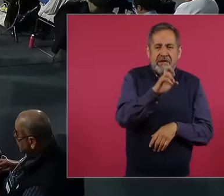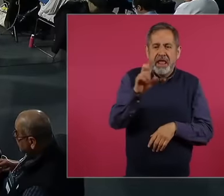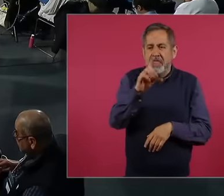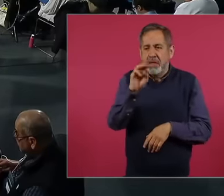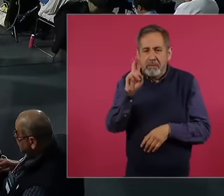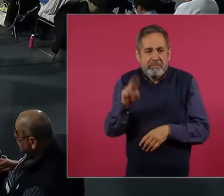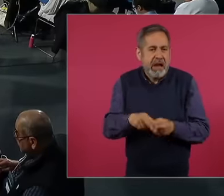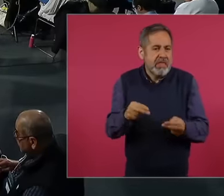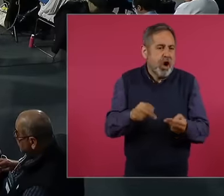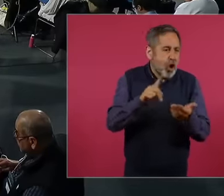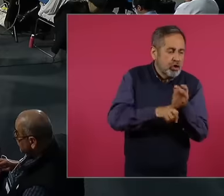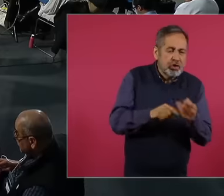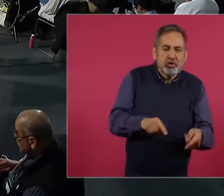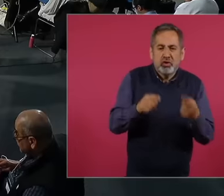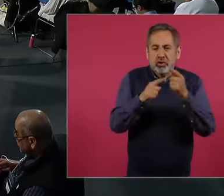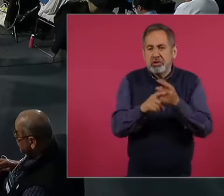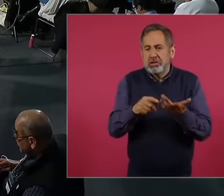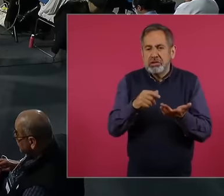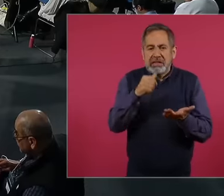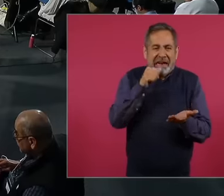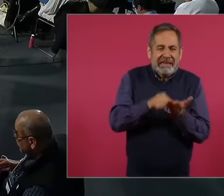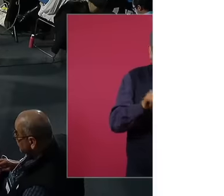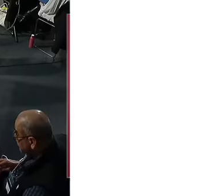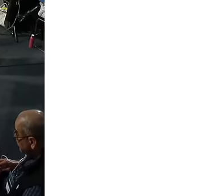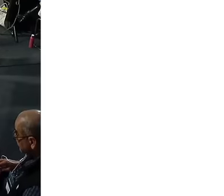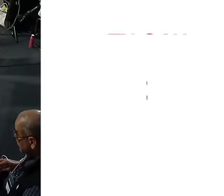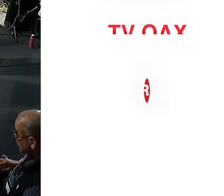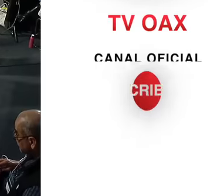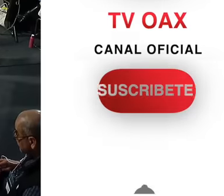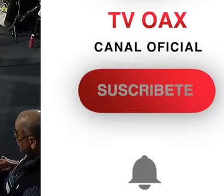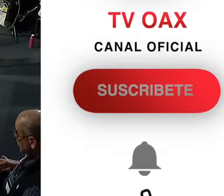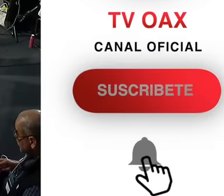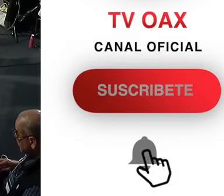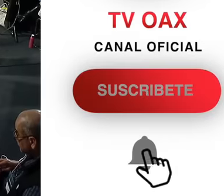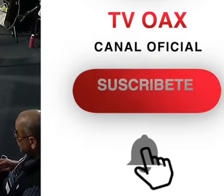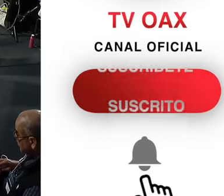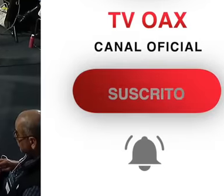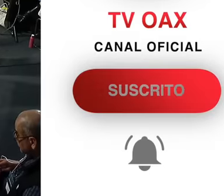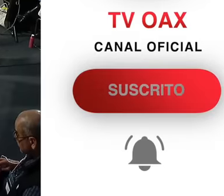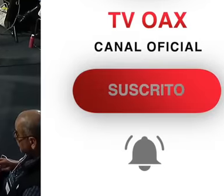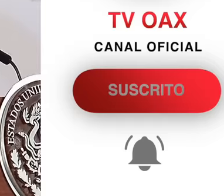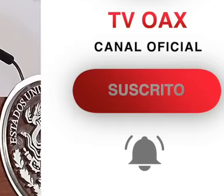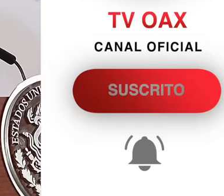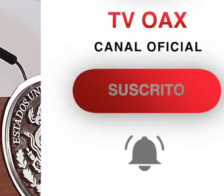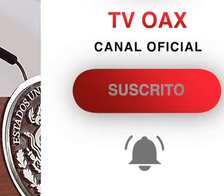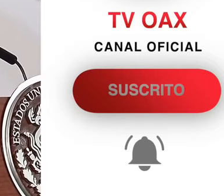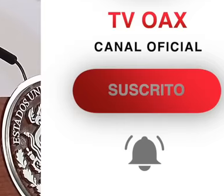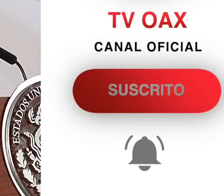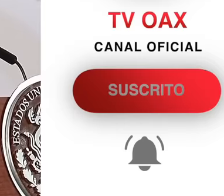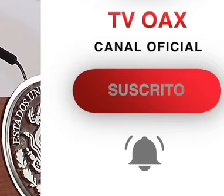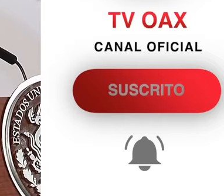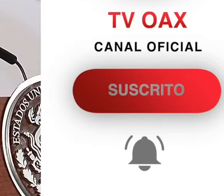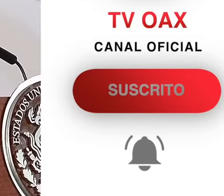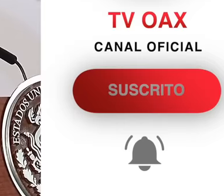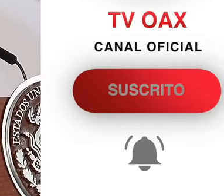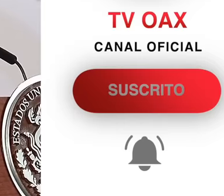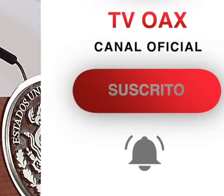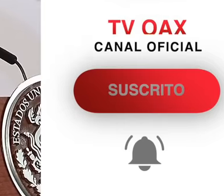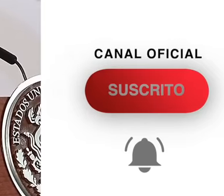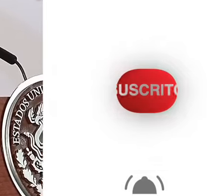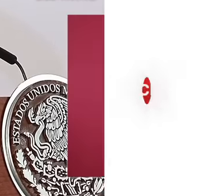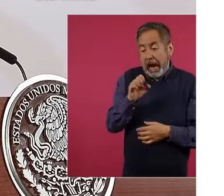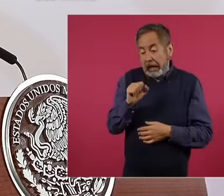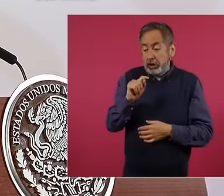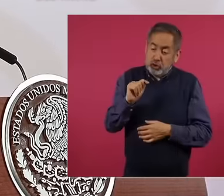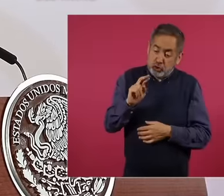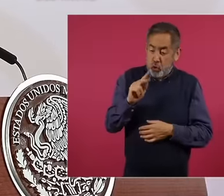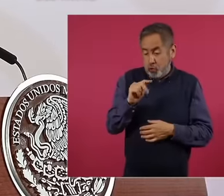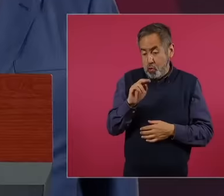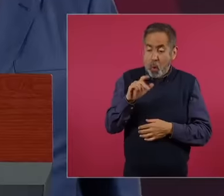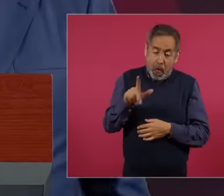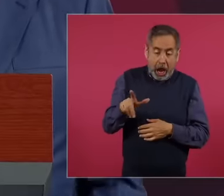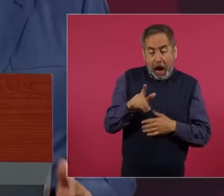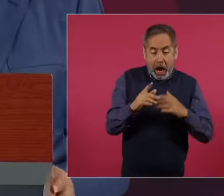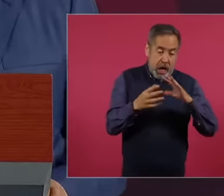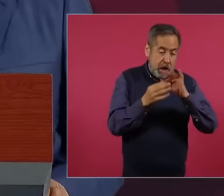letters of intent, the so-called structural policies or